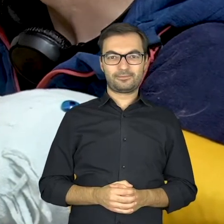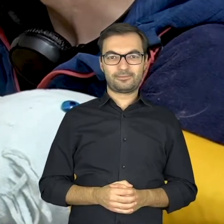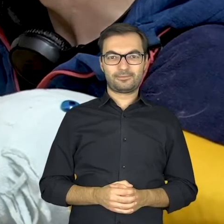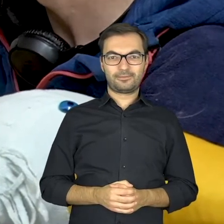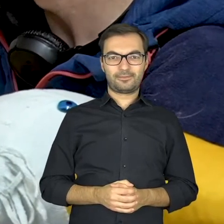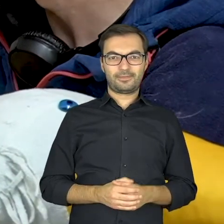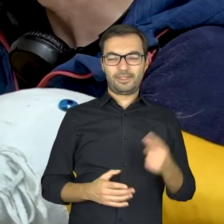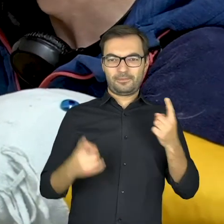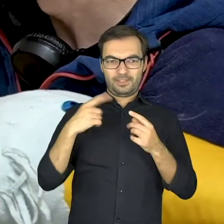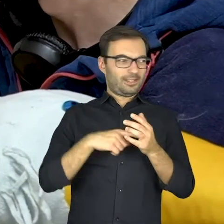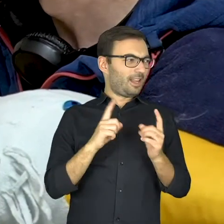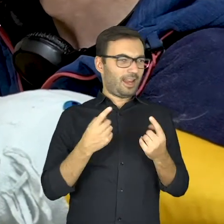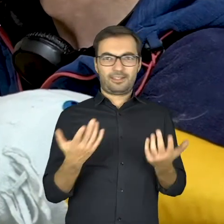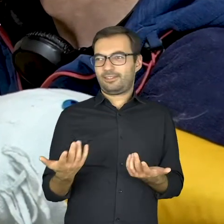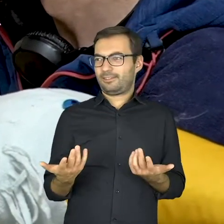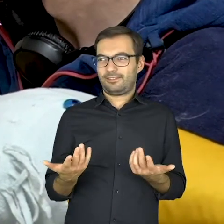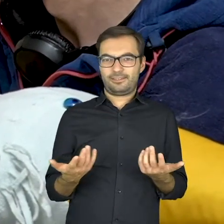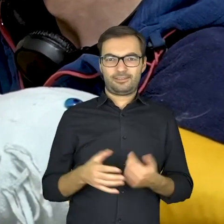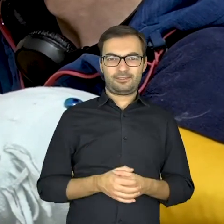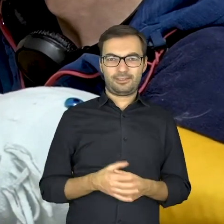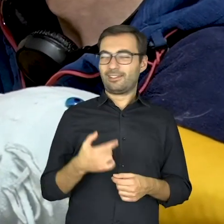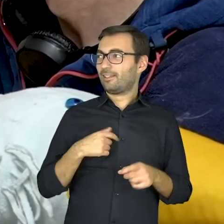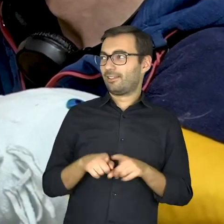I thought, it was a puppet. Me too.